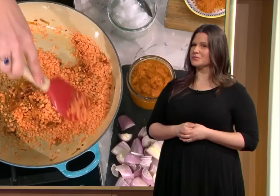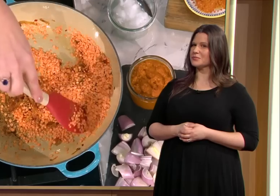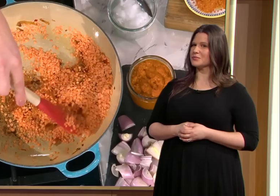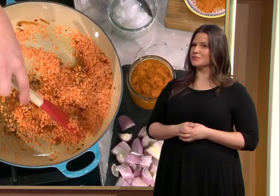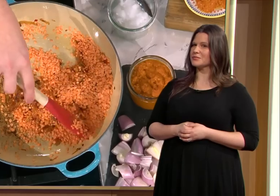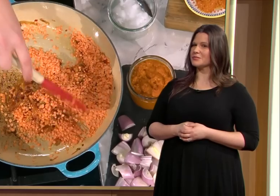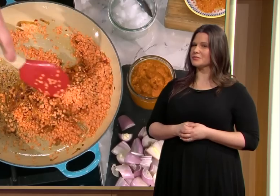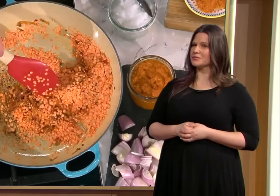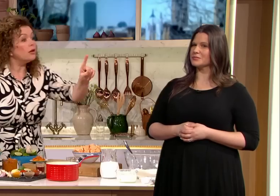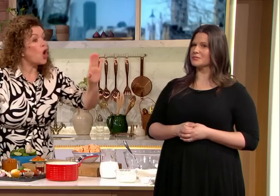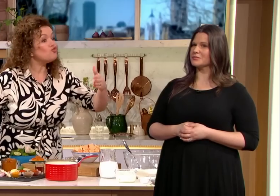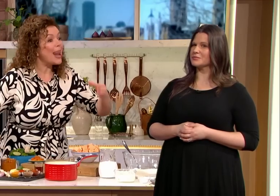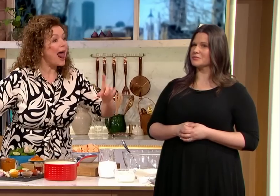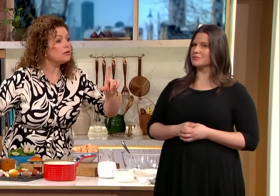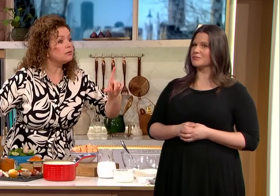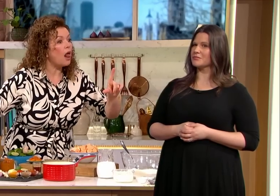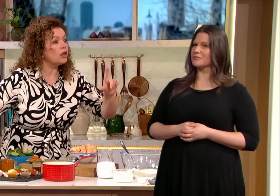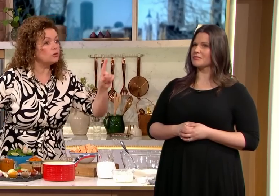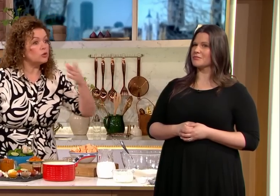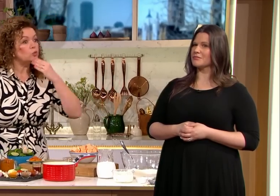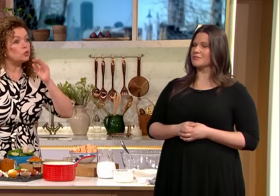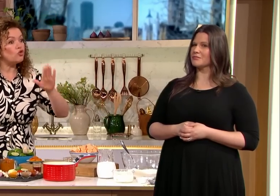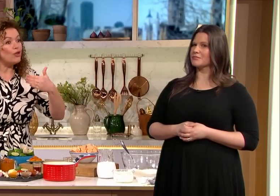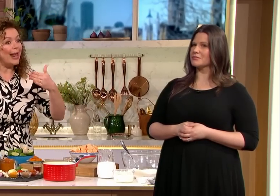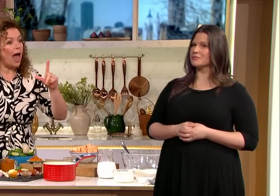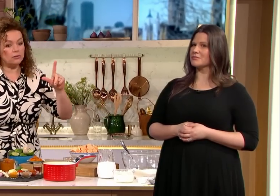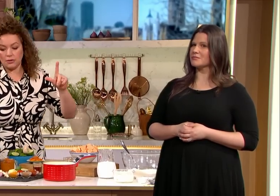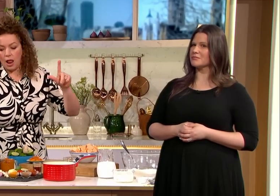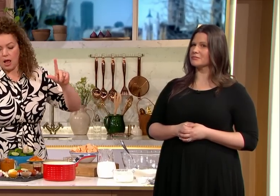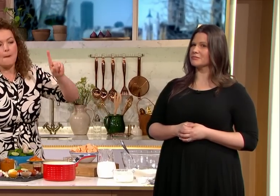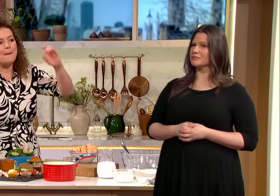keep you nice and healthy through winter and you could use green lentils as well you could